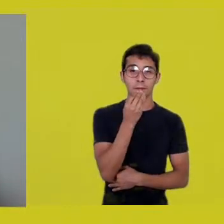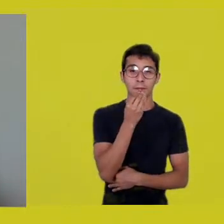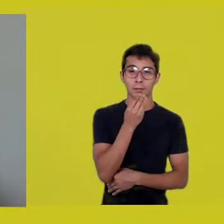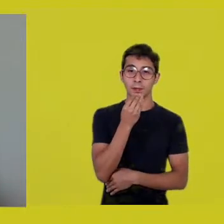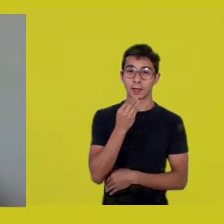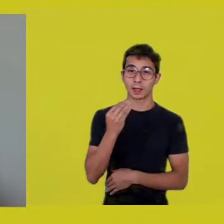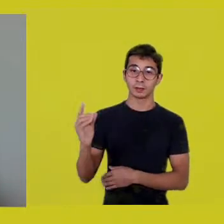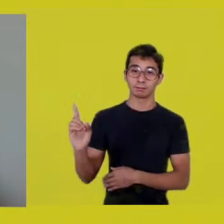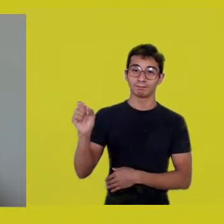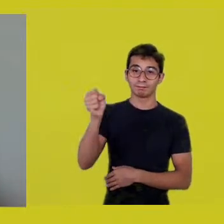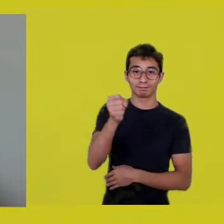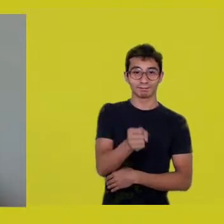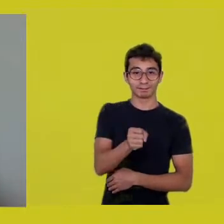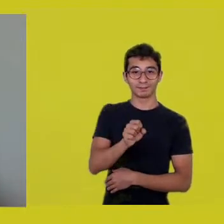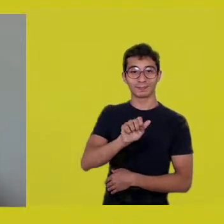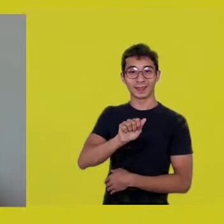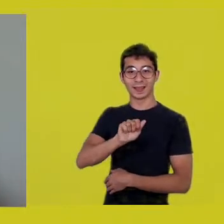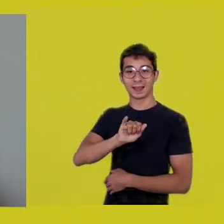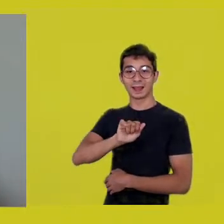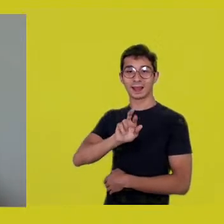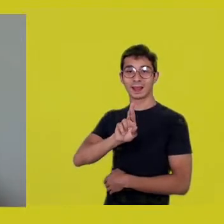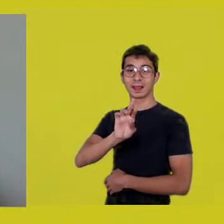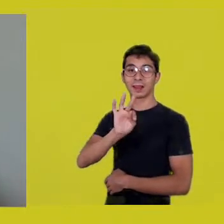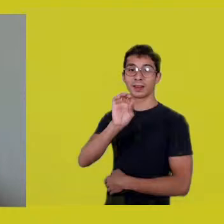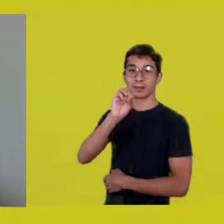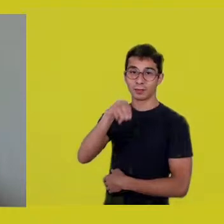thank him for accepting the invitation